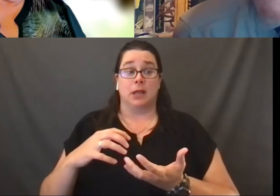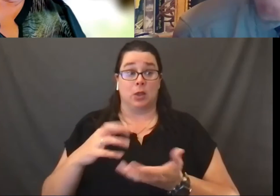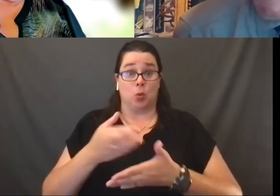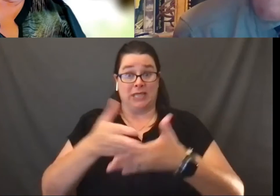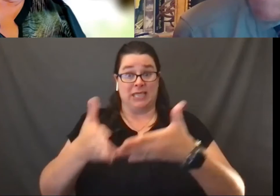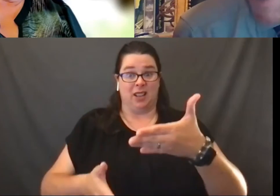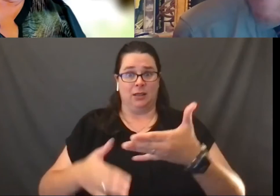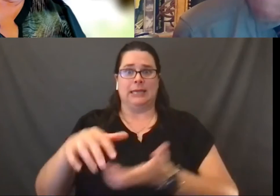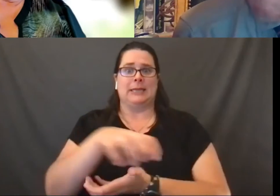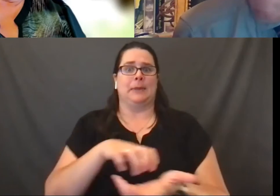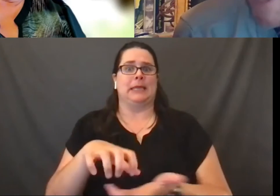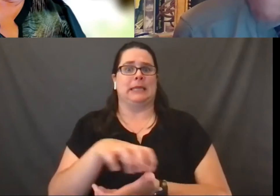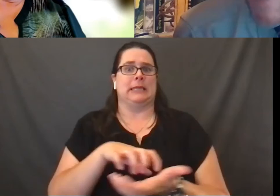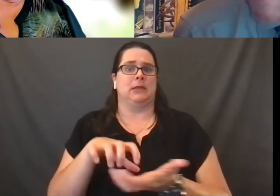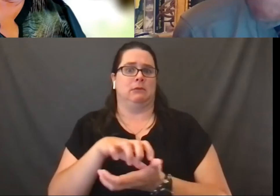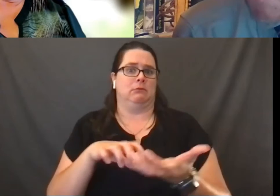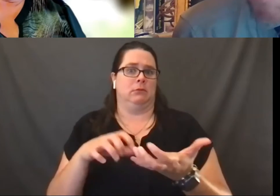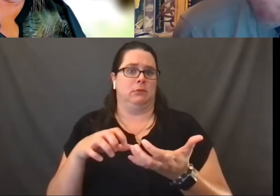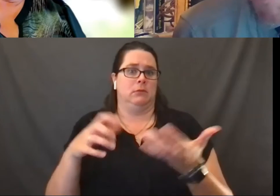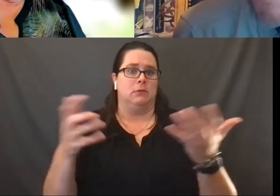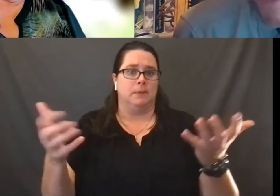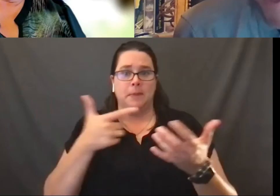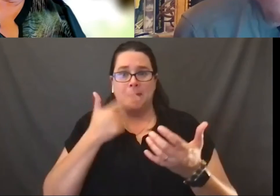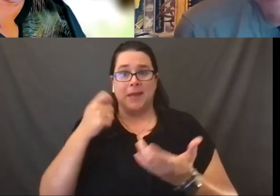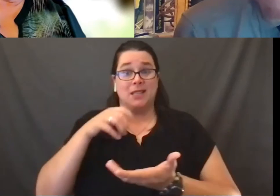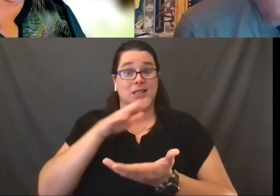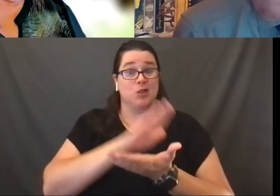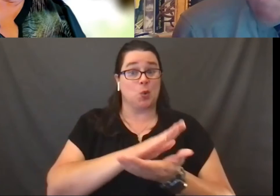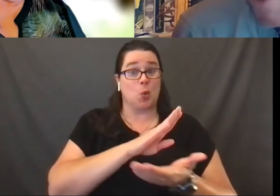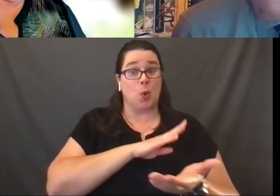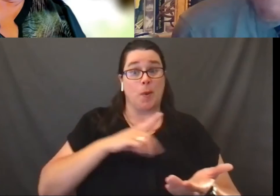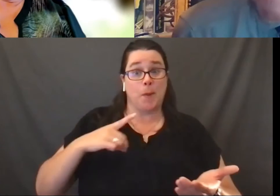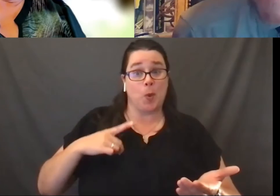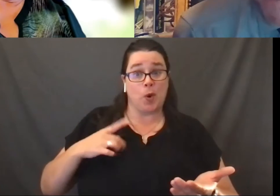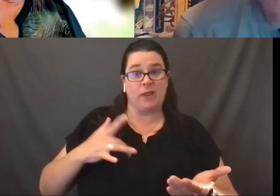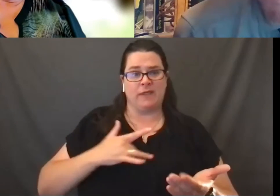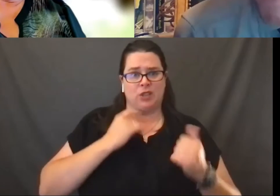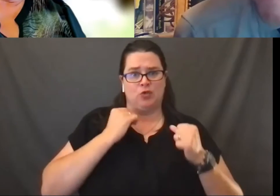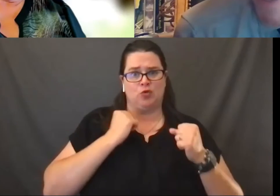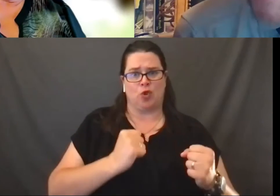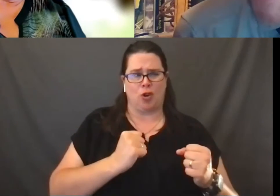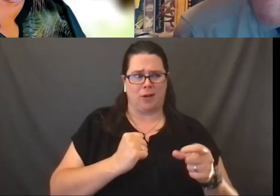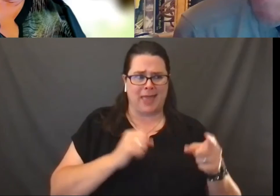Because again, you've got a school board that feels strongly that they can regulate.